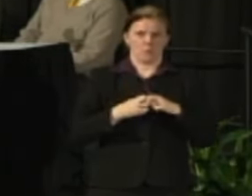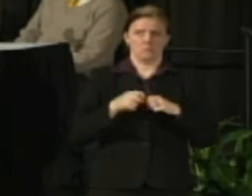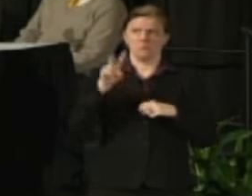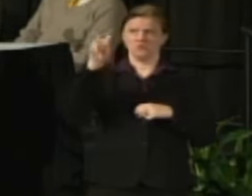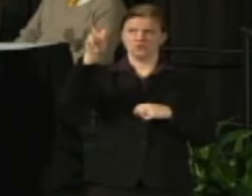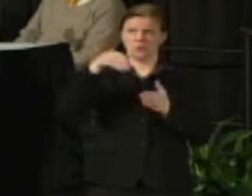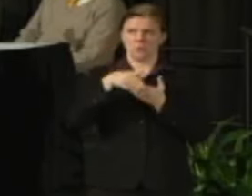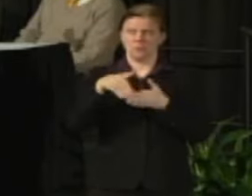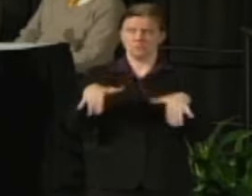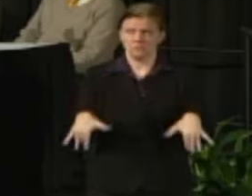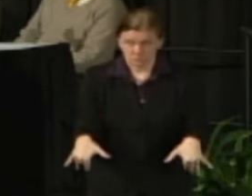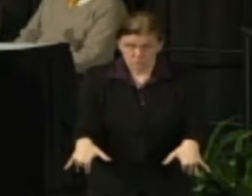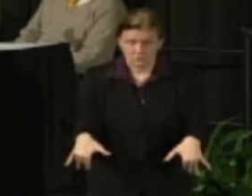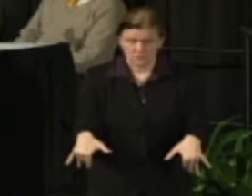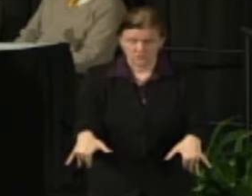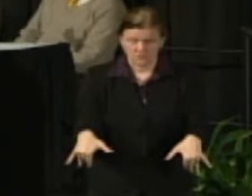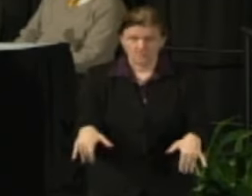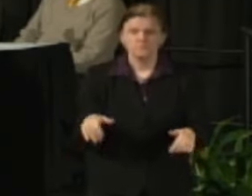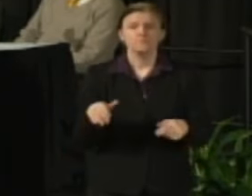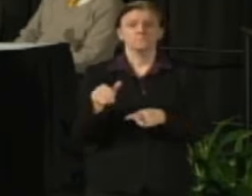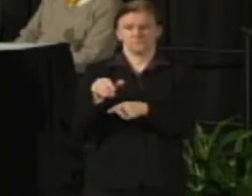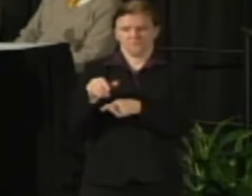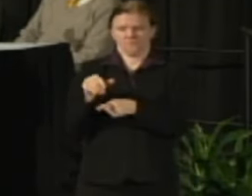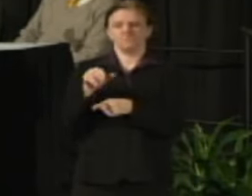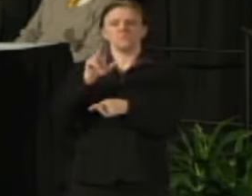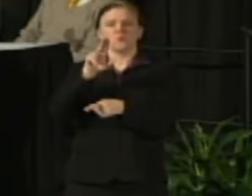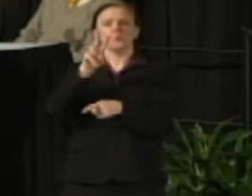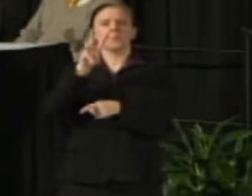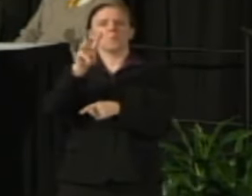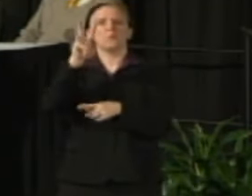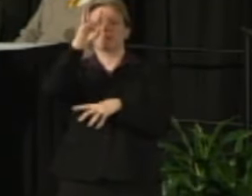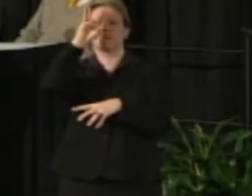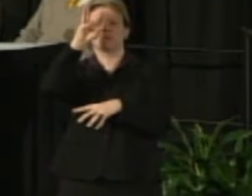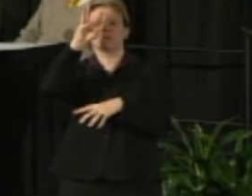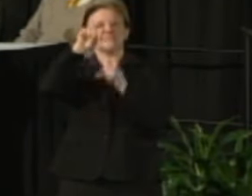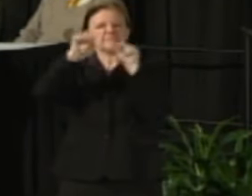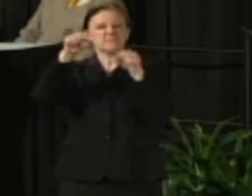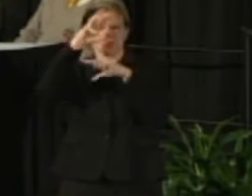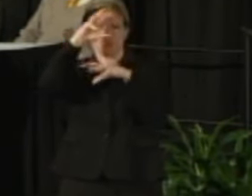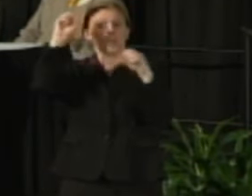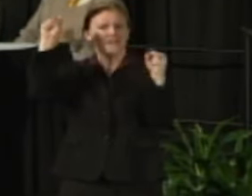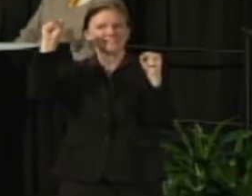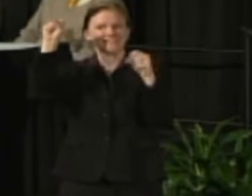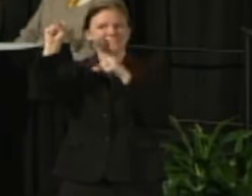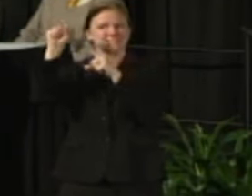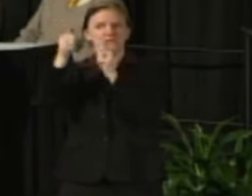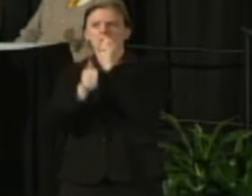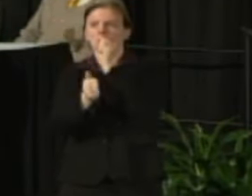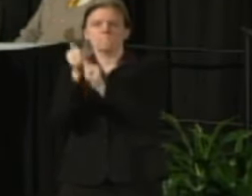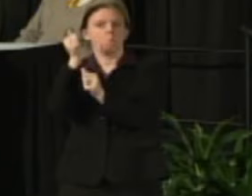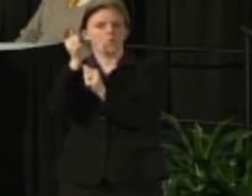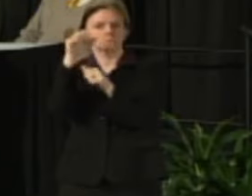He, UW System President Cross, he was probably more surprised than anybody having talked